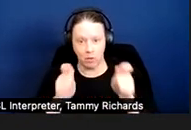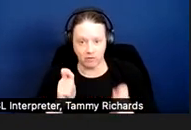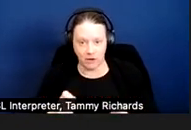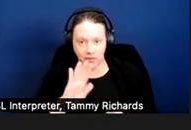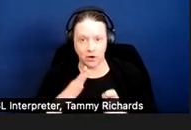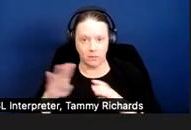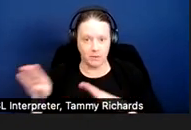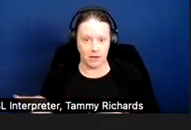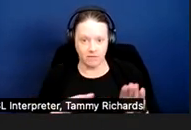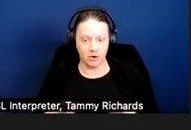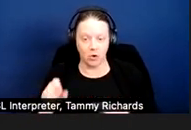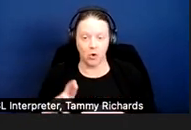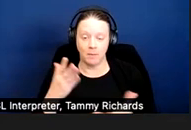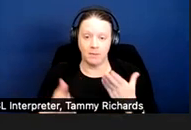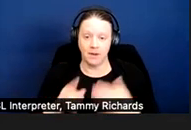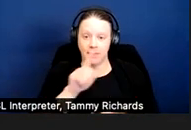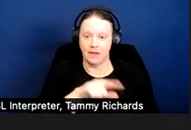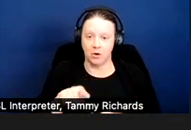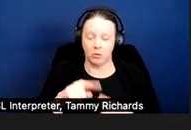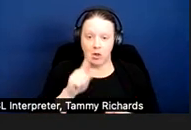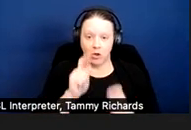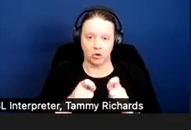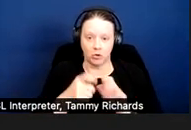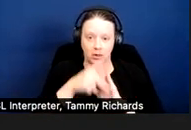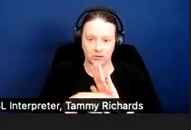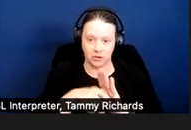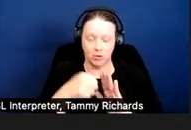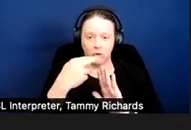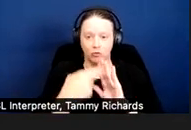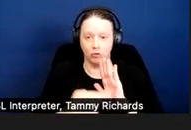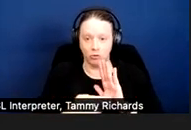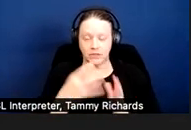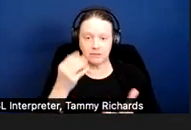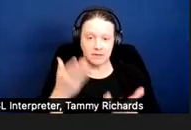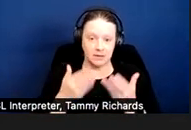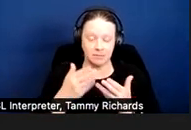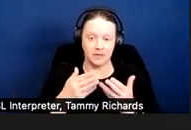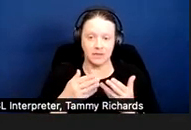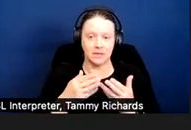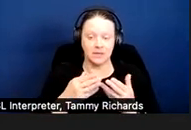involve a landlord altering their policy or rules and possibly even absorbing some costs.